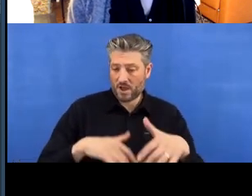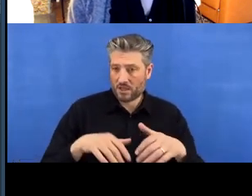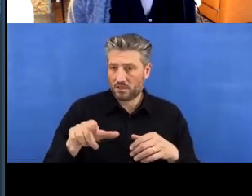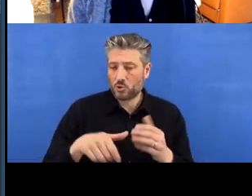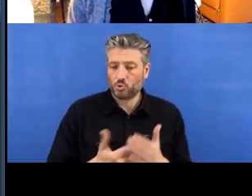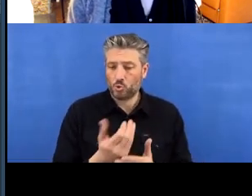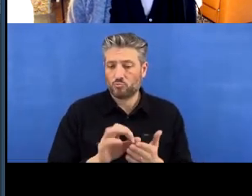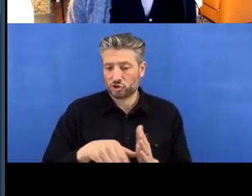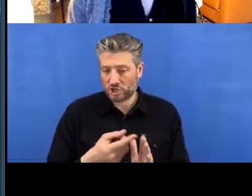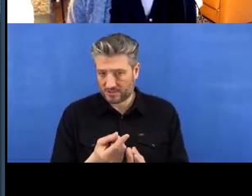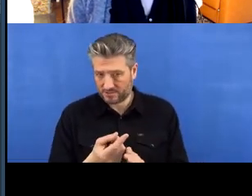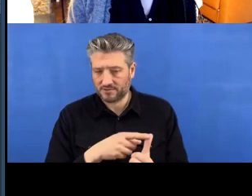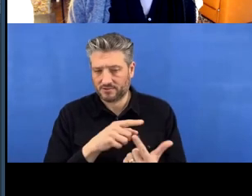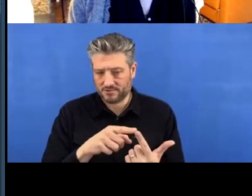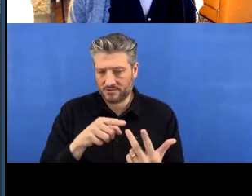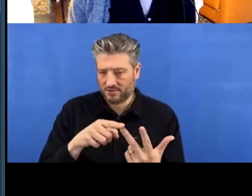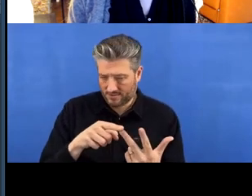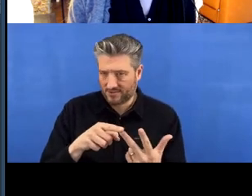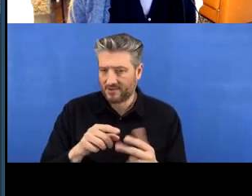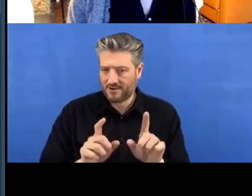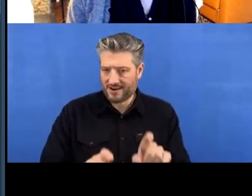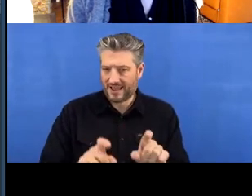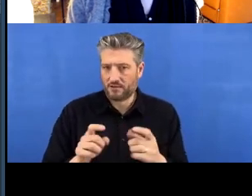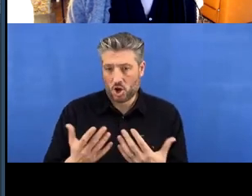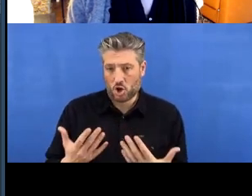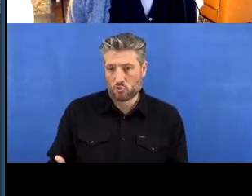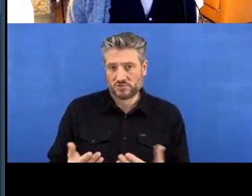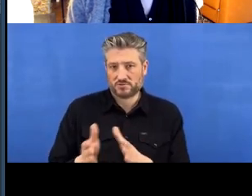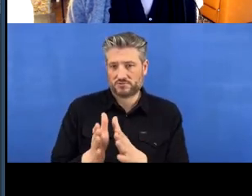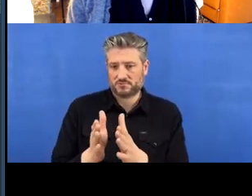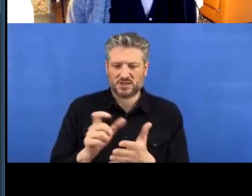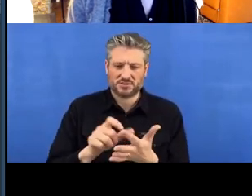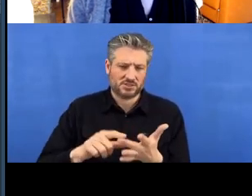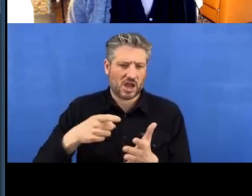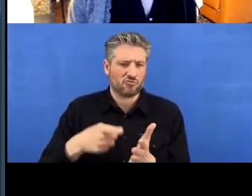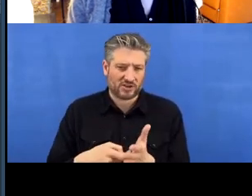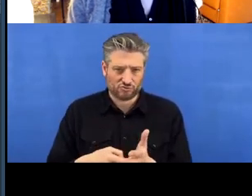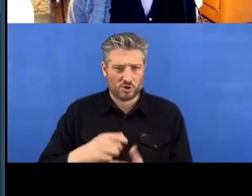and then I clicked on 'Existing Directory', and then I found it again, I’m not going